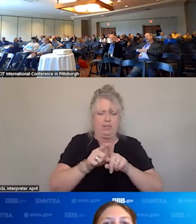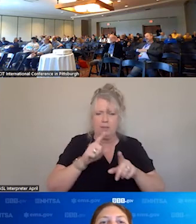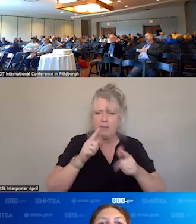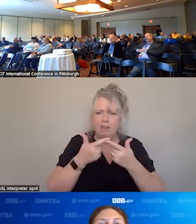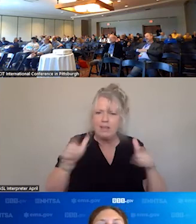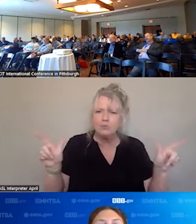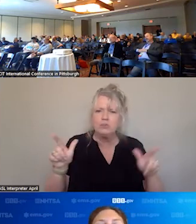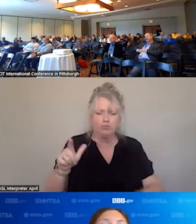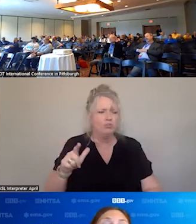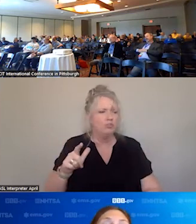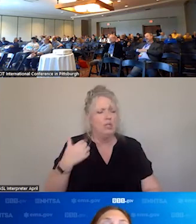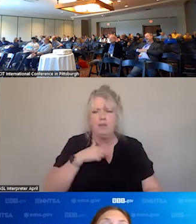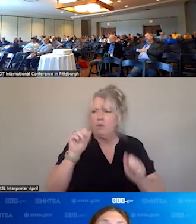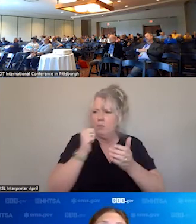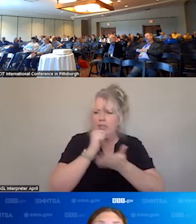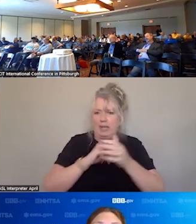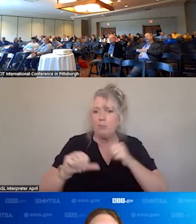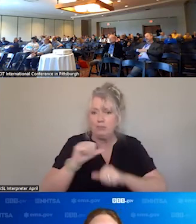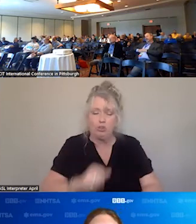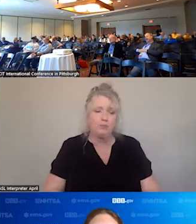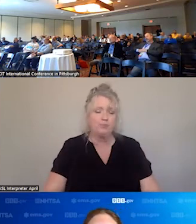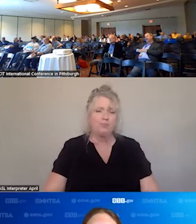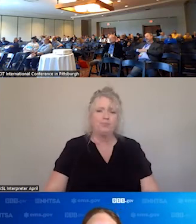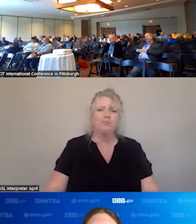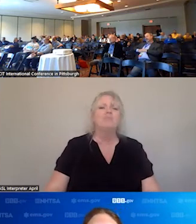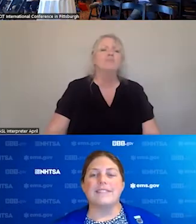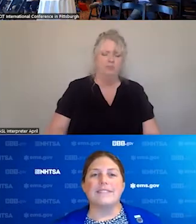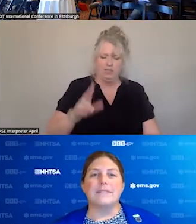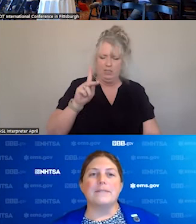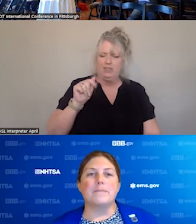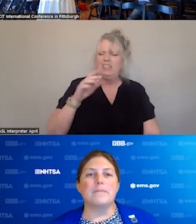AND ABLE TO HELP EACH OTHER. >> KATE THIS IS FASCINATING TO SEE